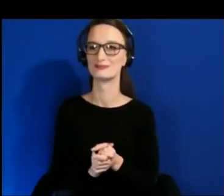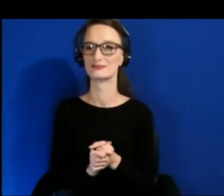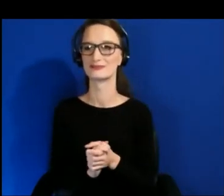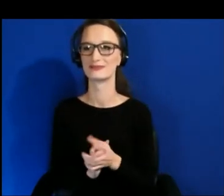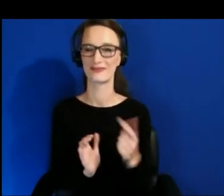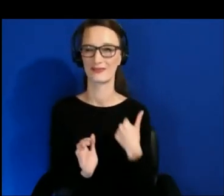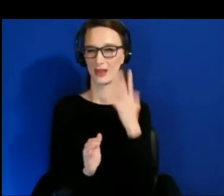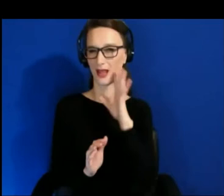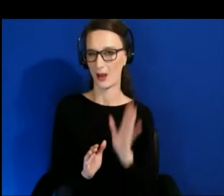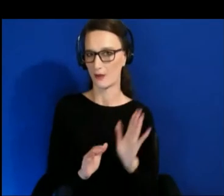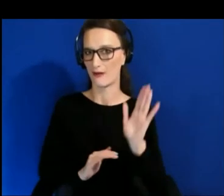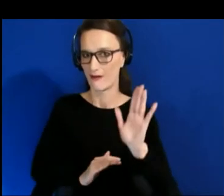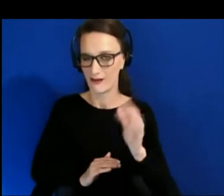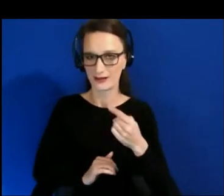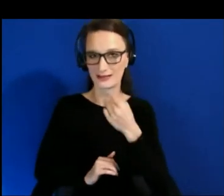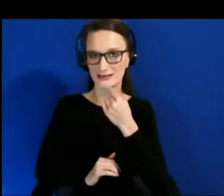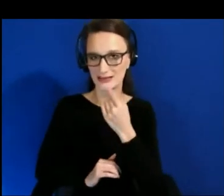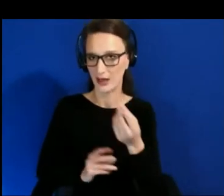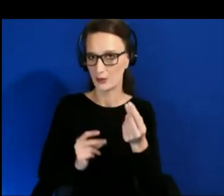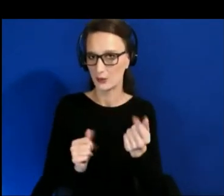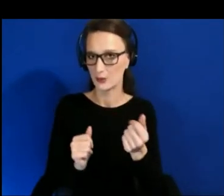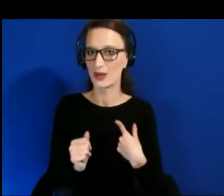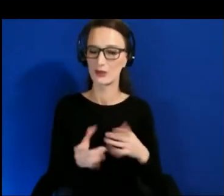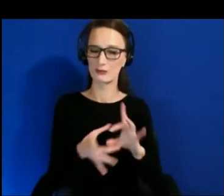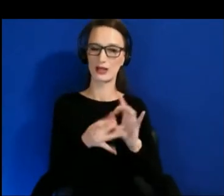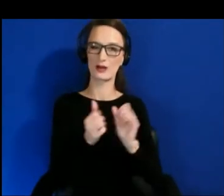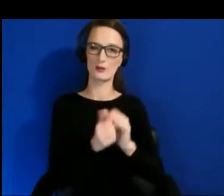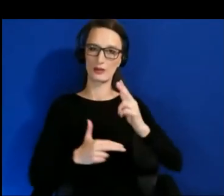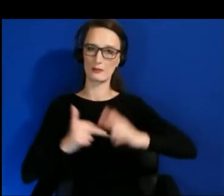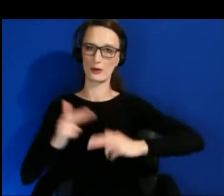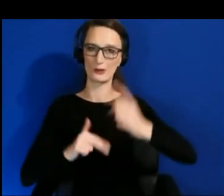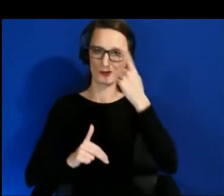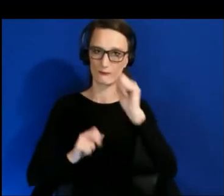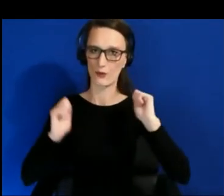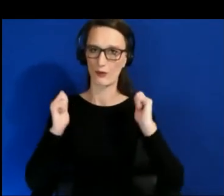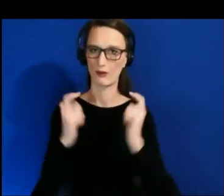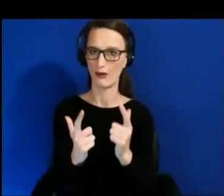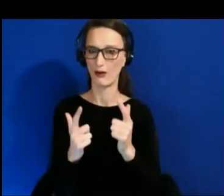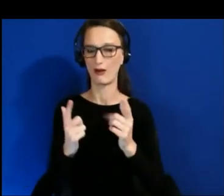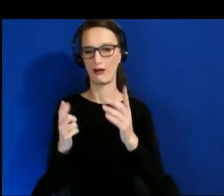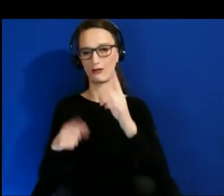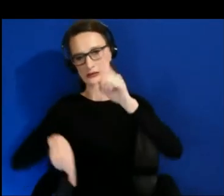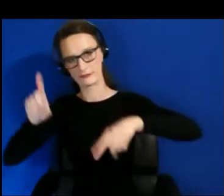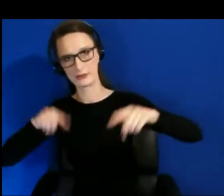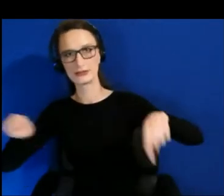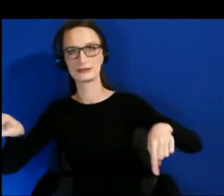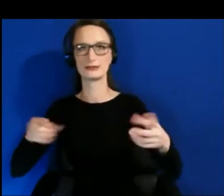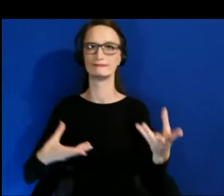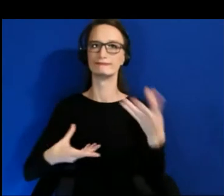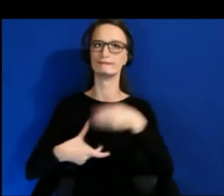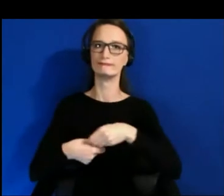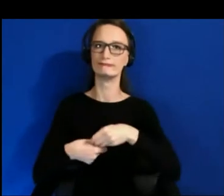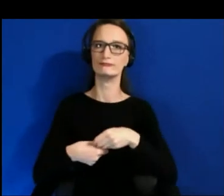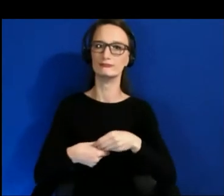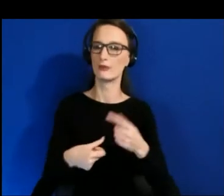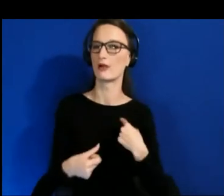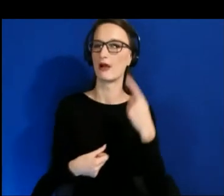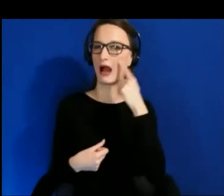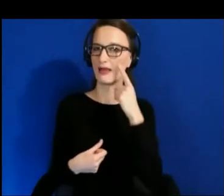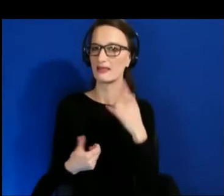In terms of building for all, diversity, and inclusion, I think it's generally very important